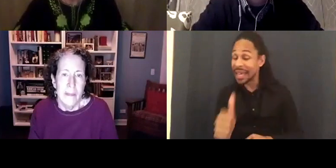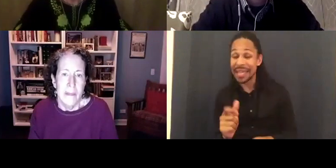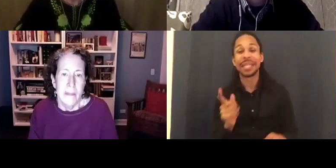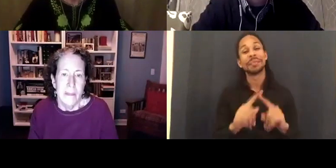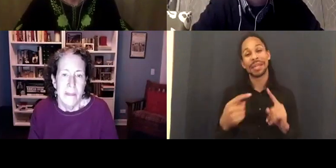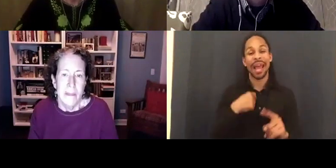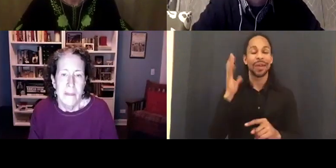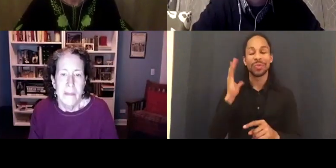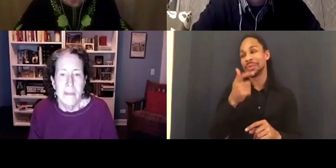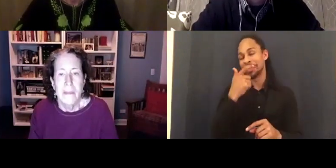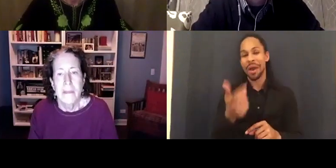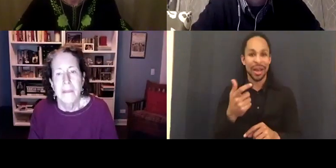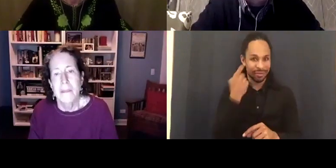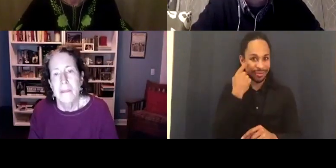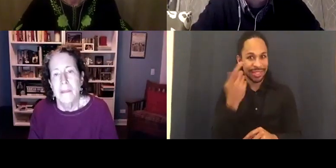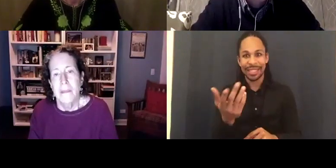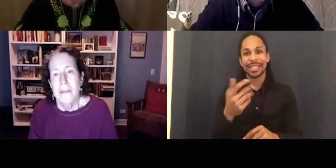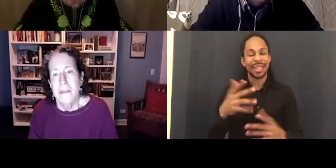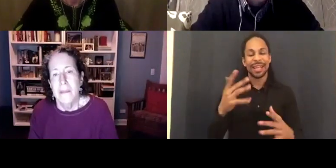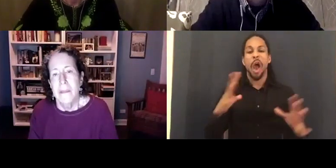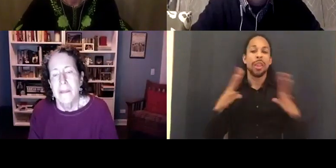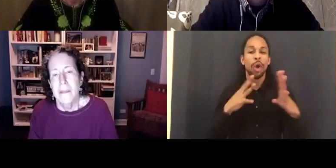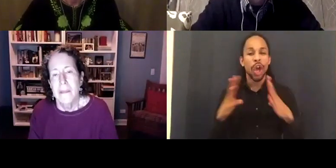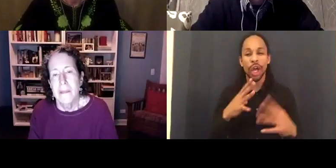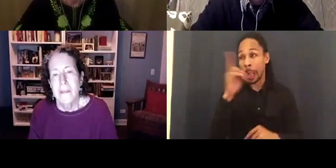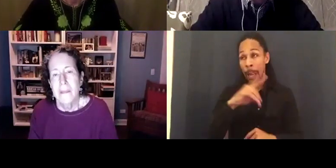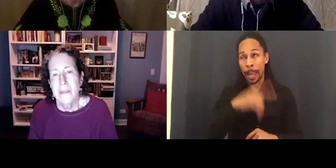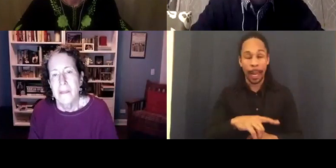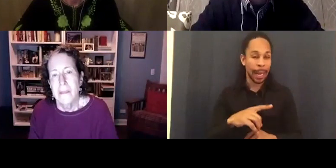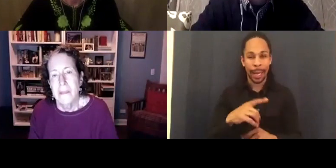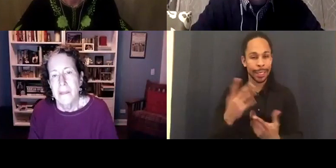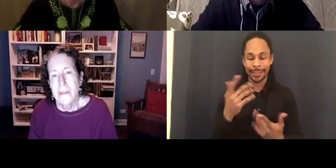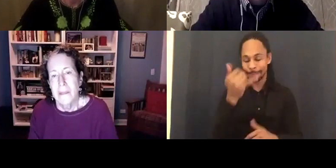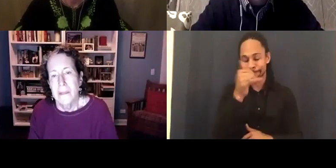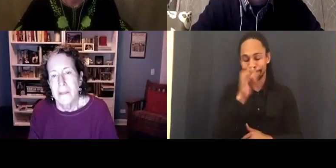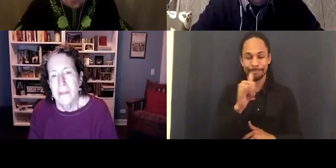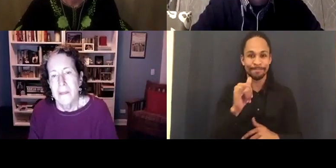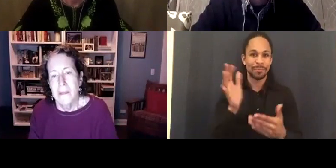Hollywood clips being shown. I was like wow, ReelAbilities films